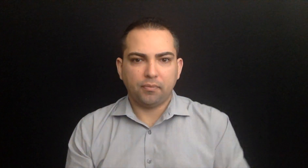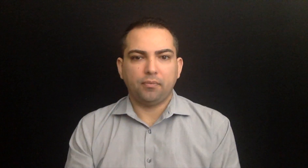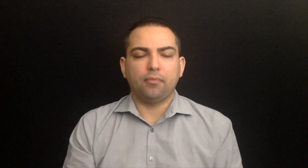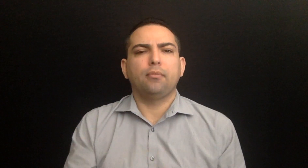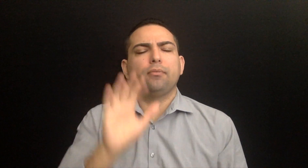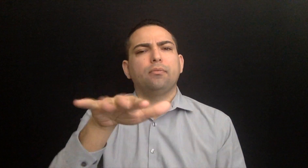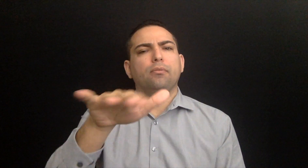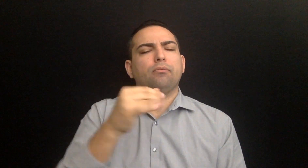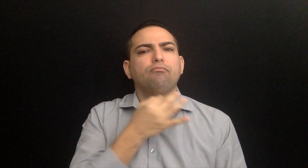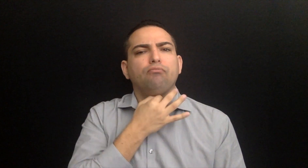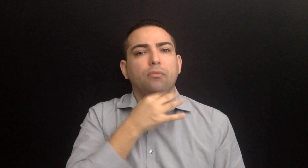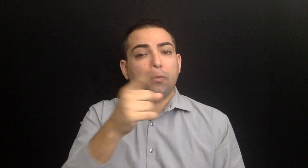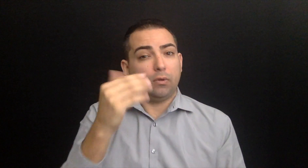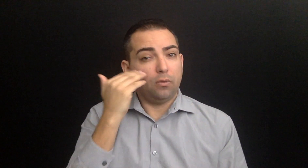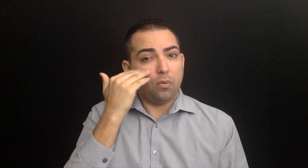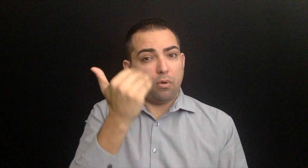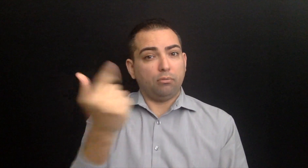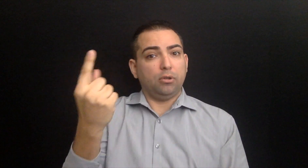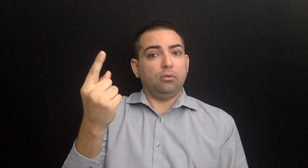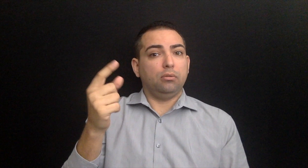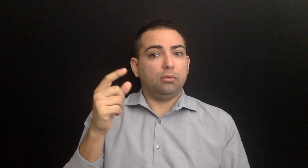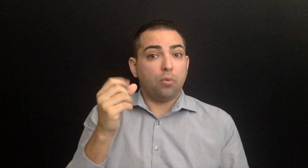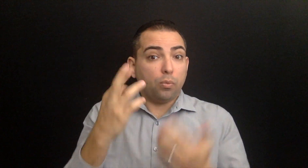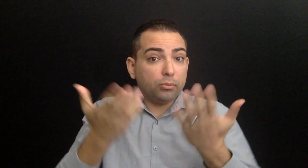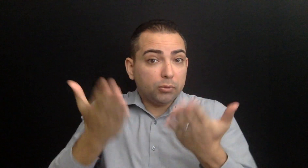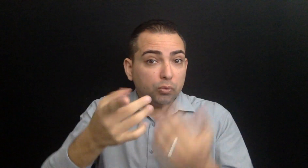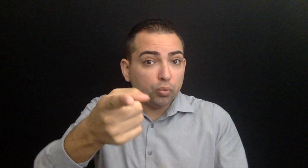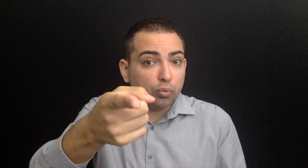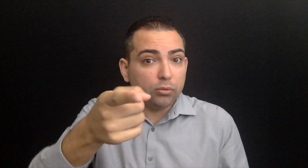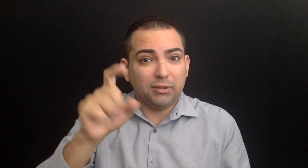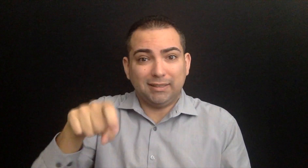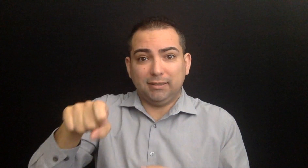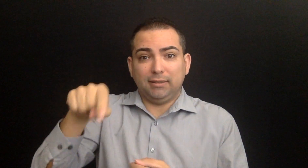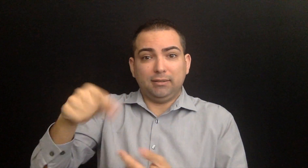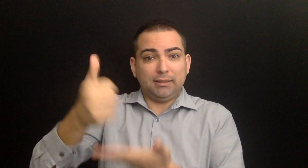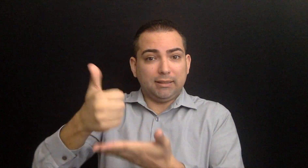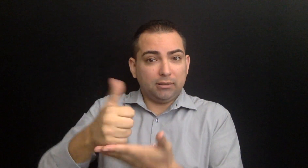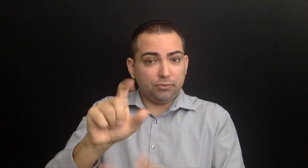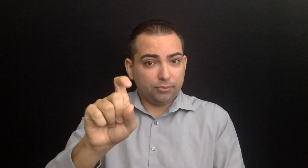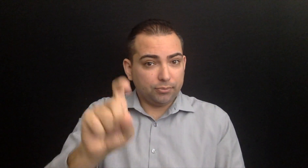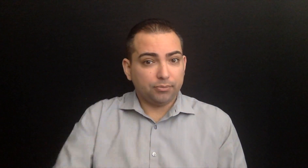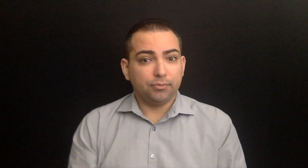Do you know anyone, or maybe you, that need this help?